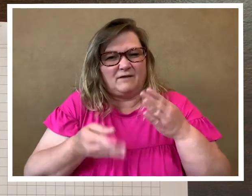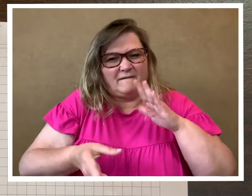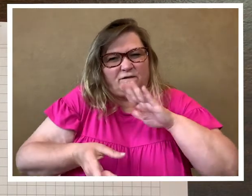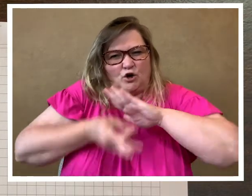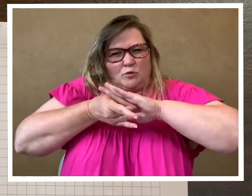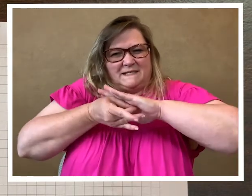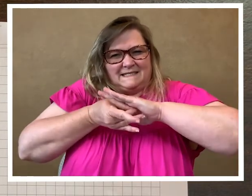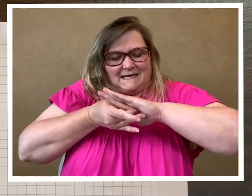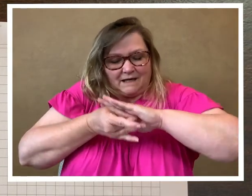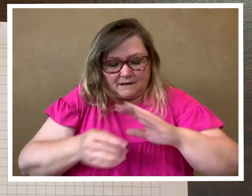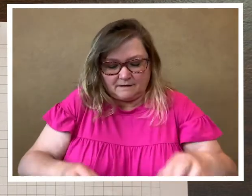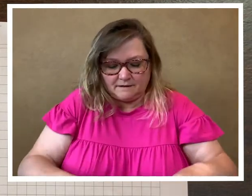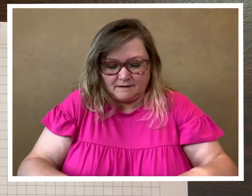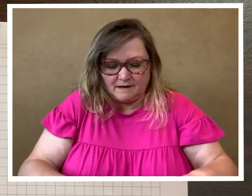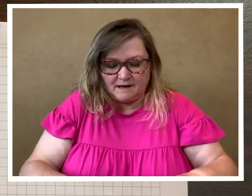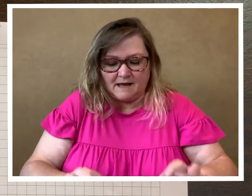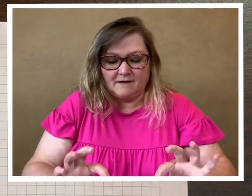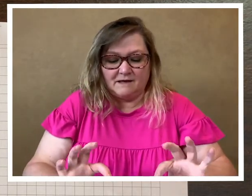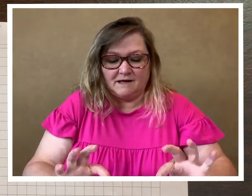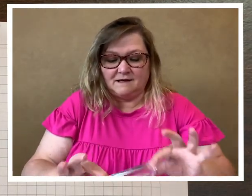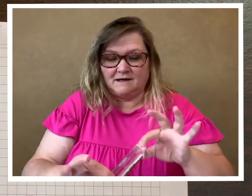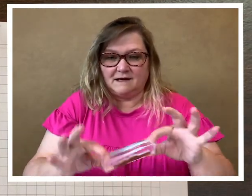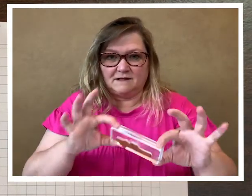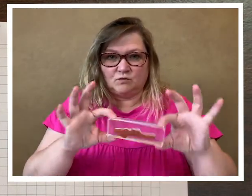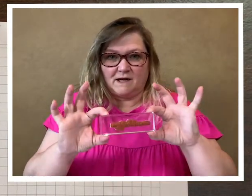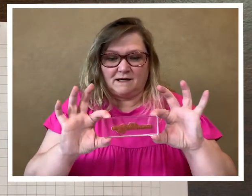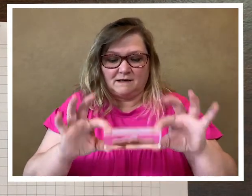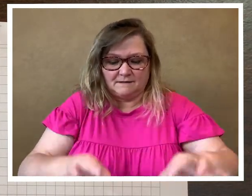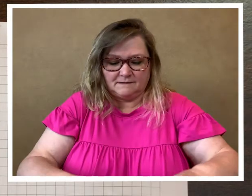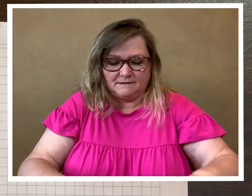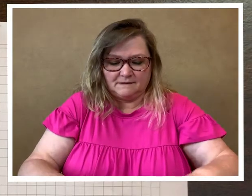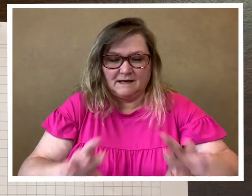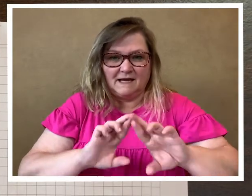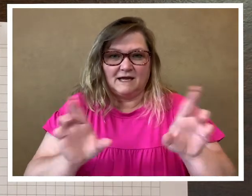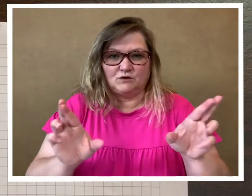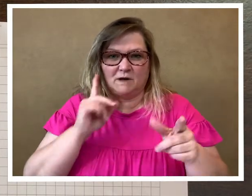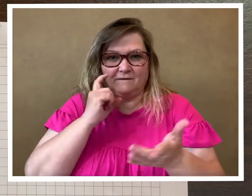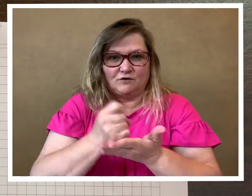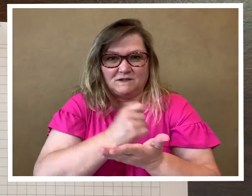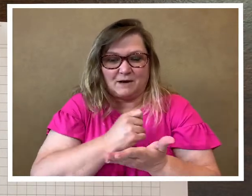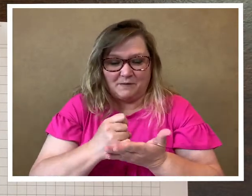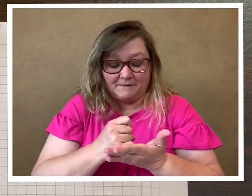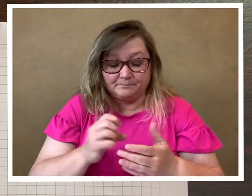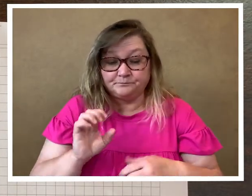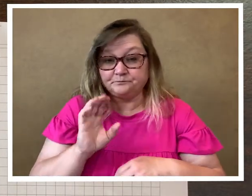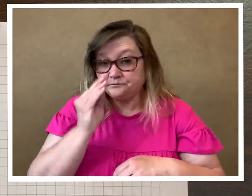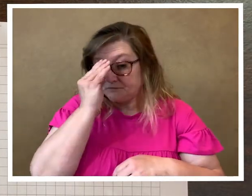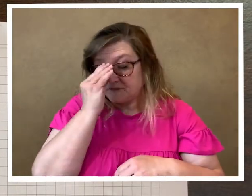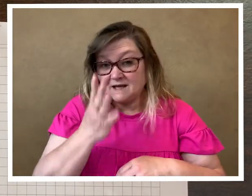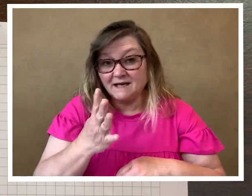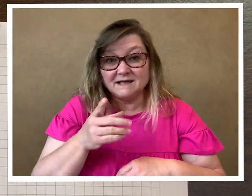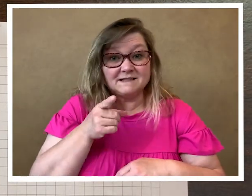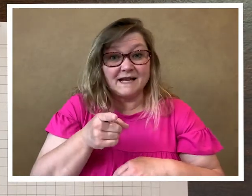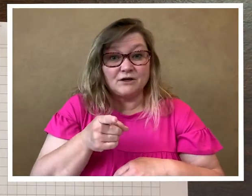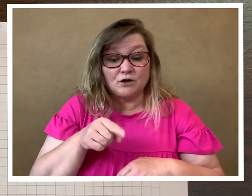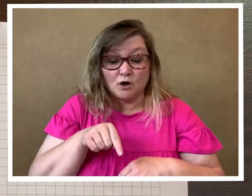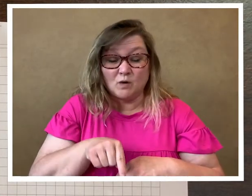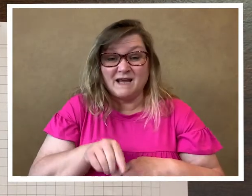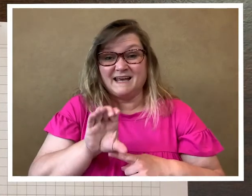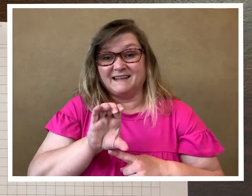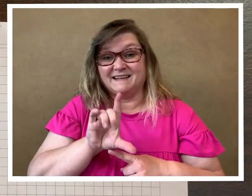it a firm stick and then it's ready for stamping. to let you know, the